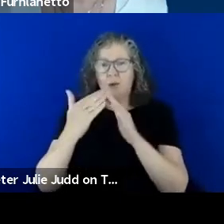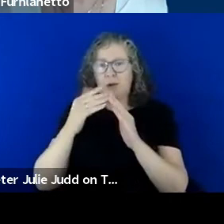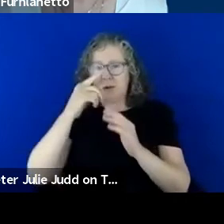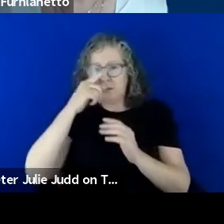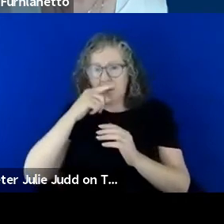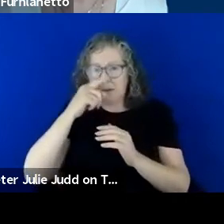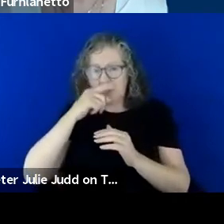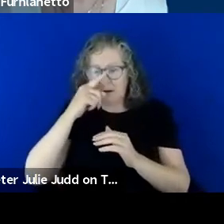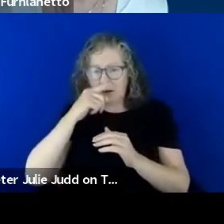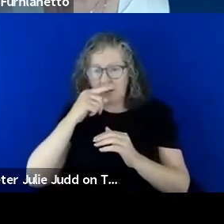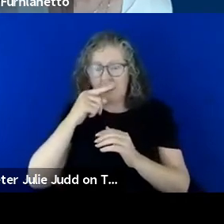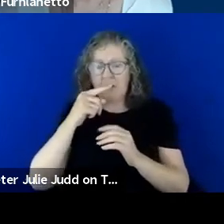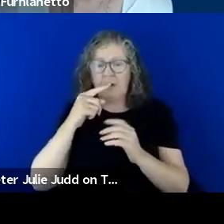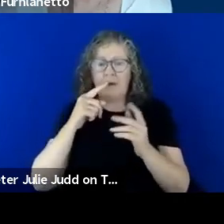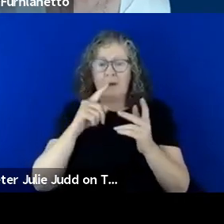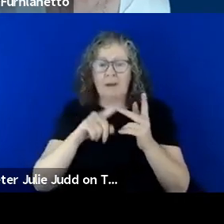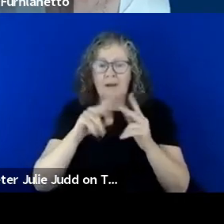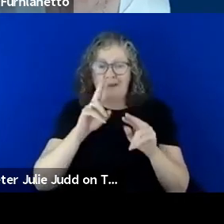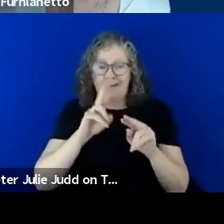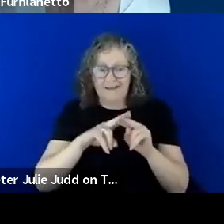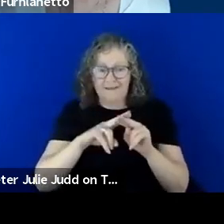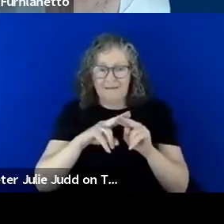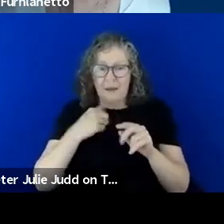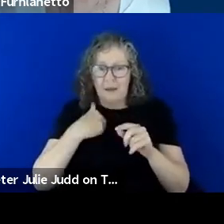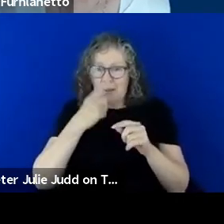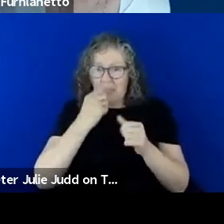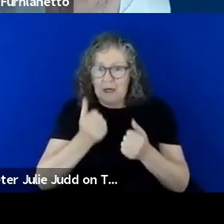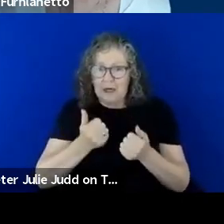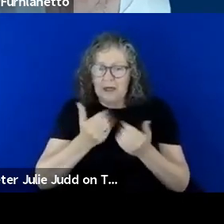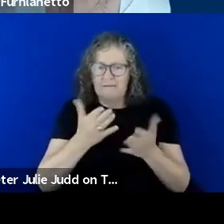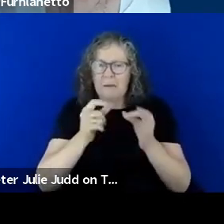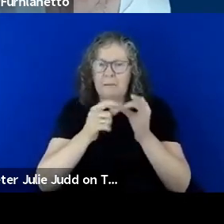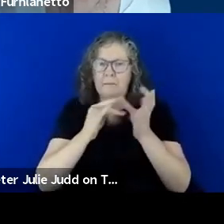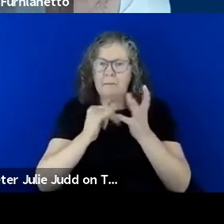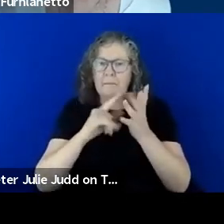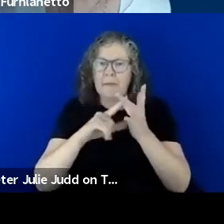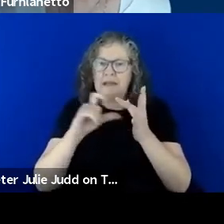if you can provide a basic structure for a plan like this